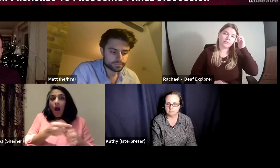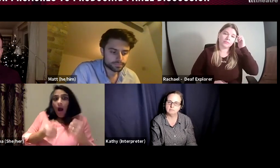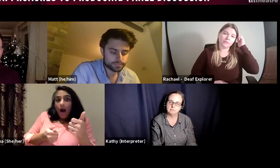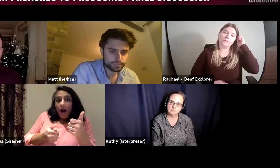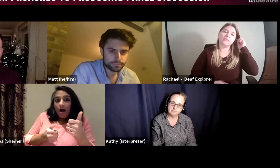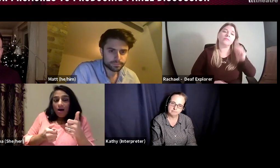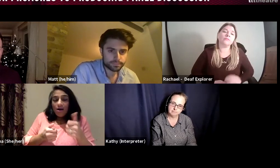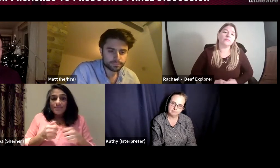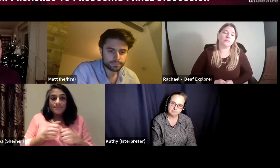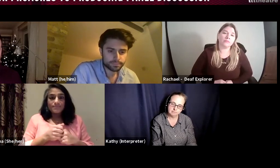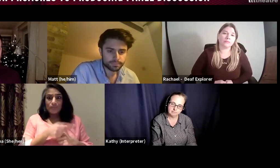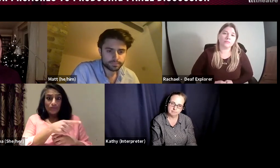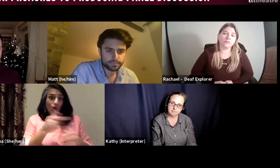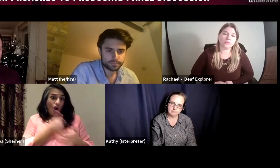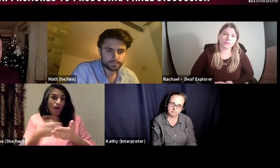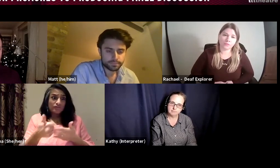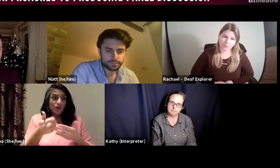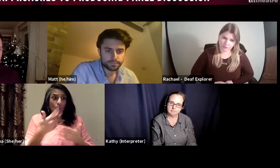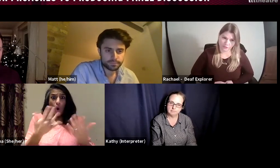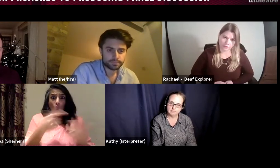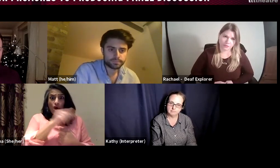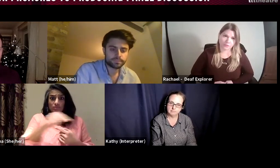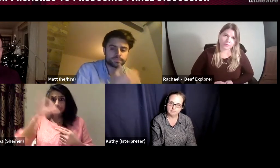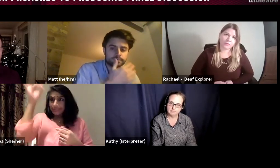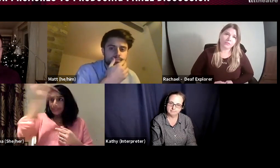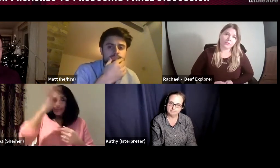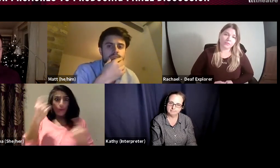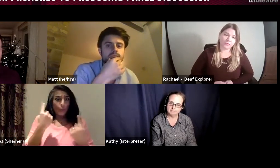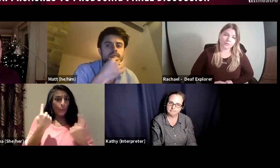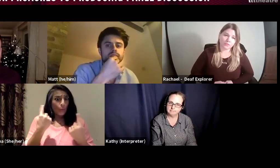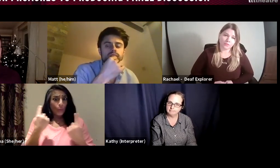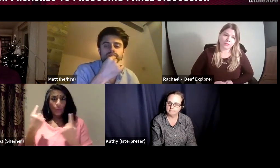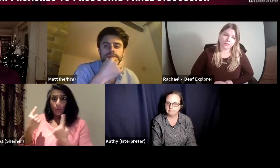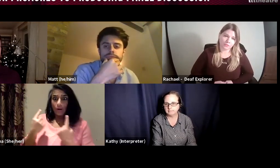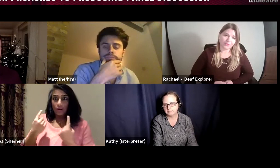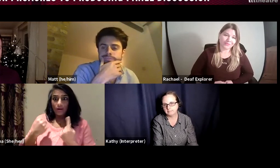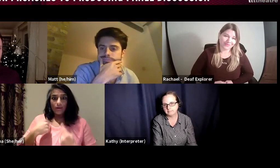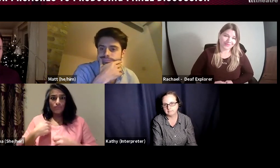we can use our own networks to influence who is involved. And often a lot of those people are